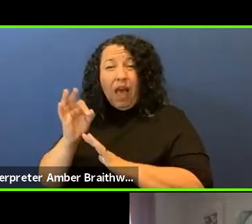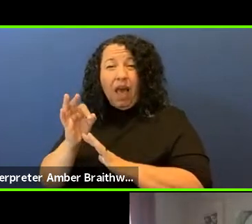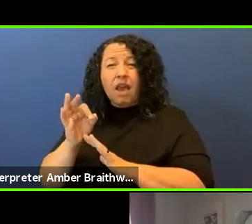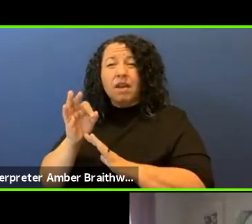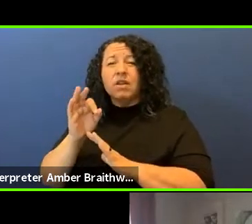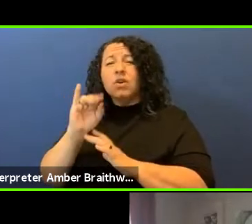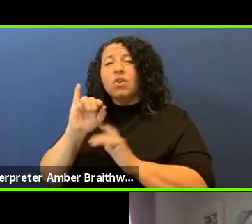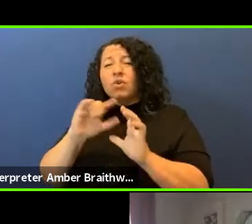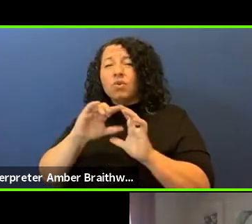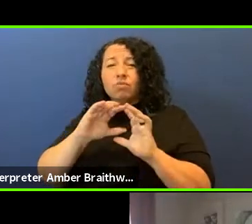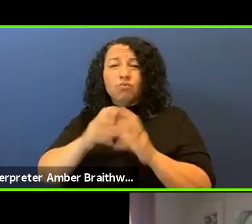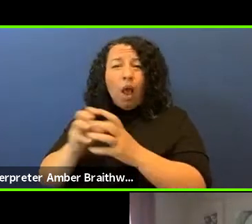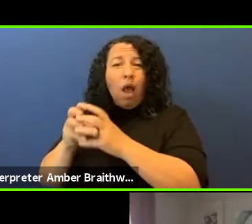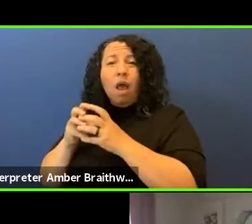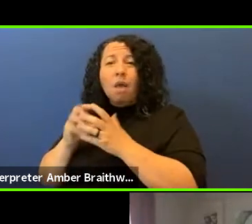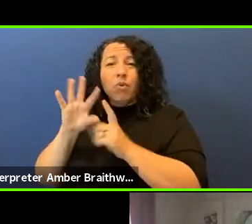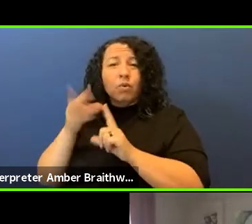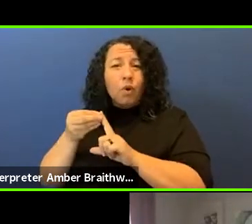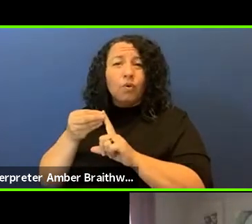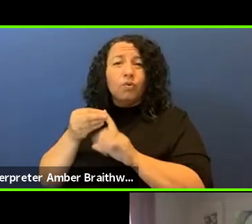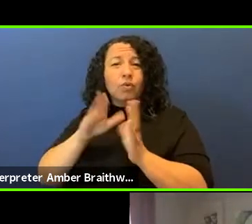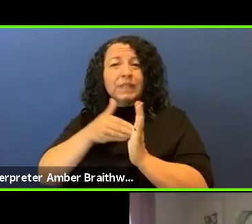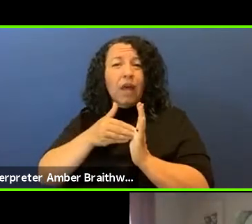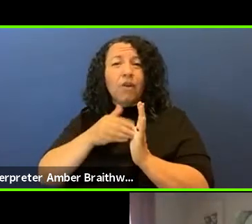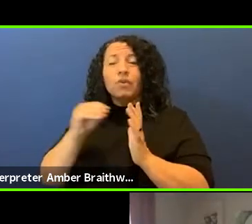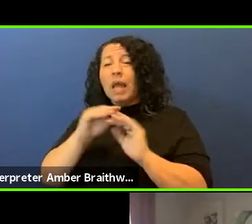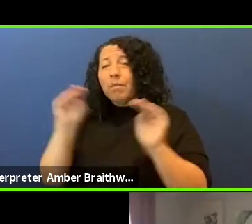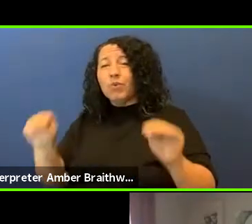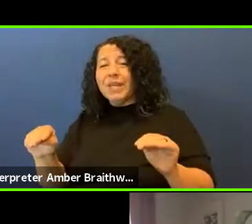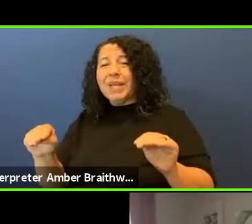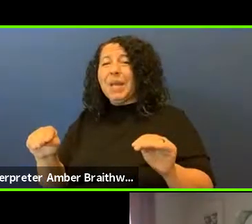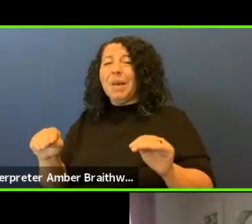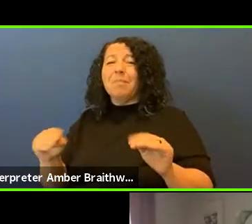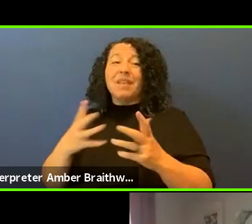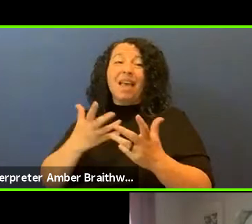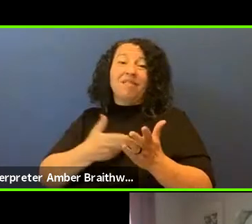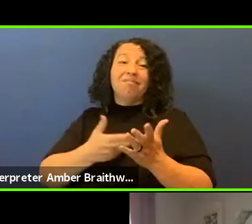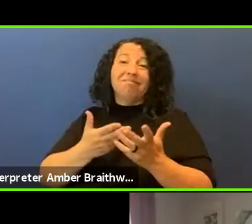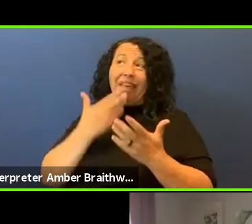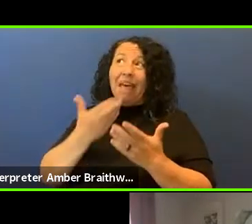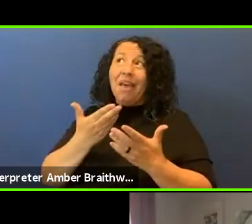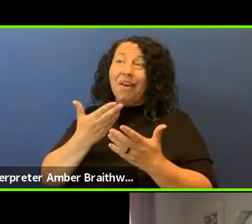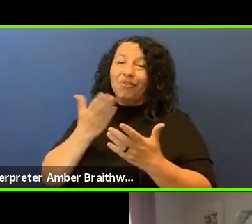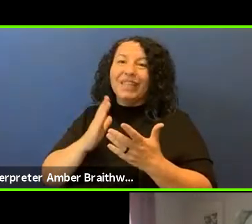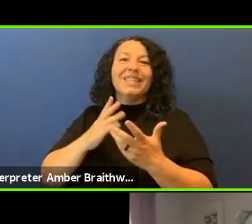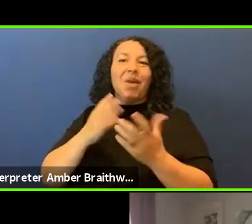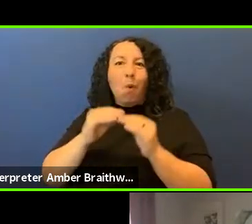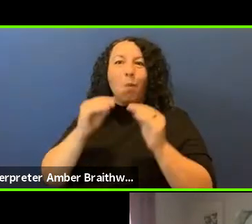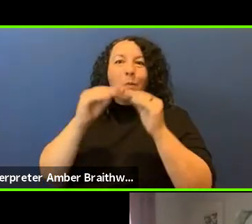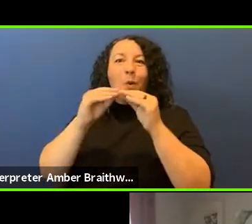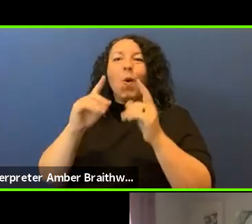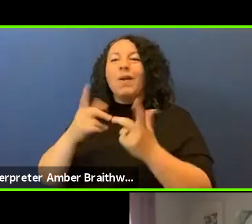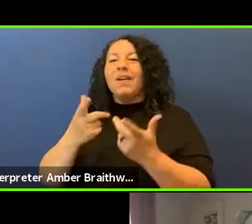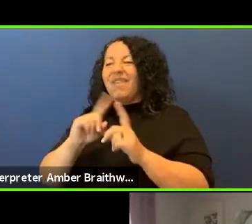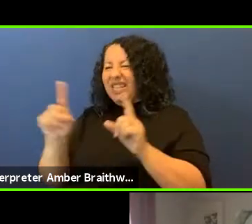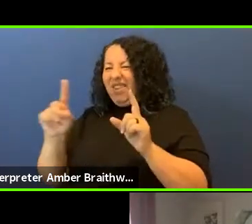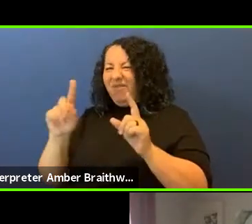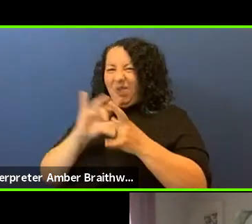thankfully there's more and more. I have such a different relationship with museums when I hear that museums are colonial institutions I'm like "what?"